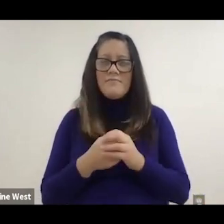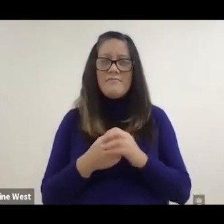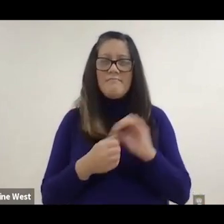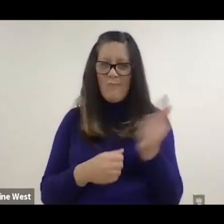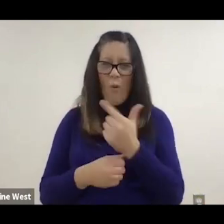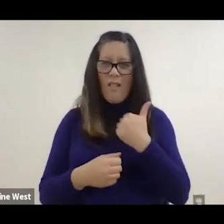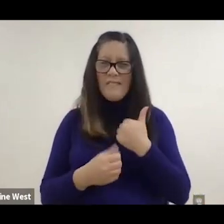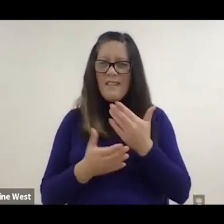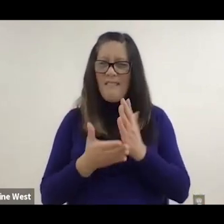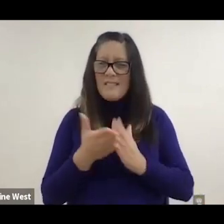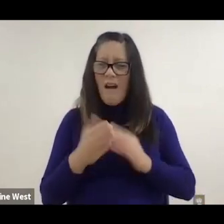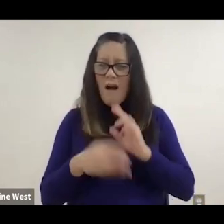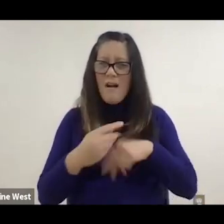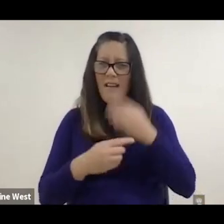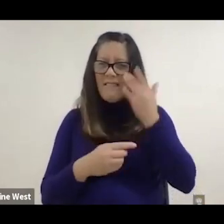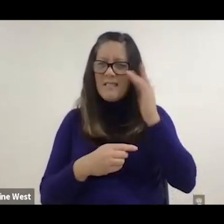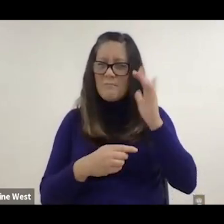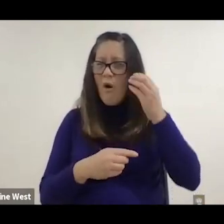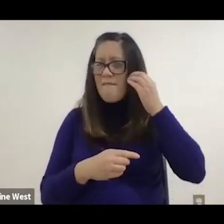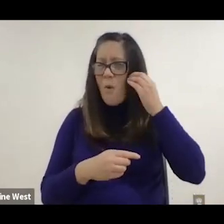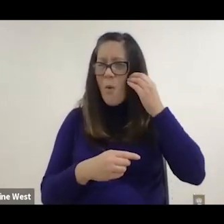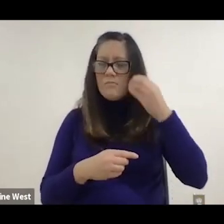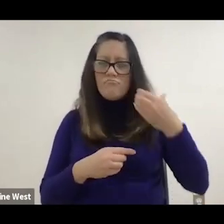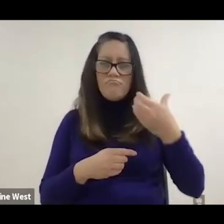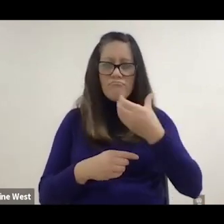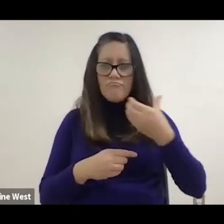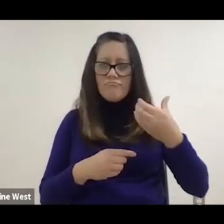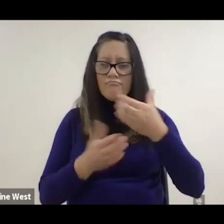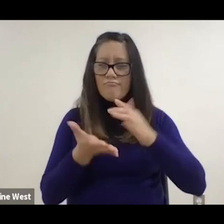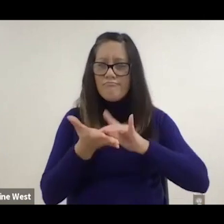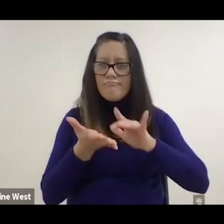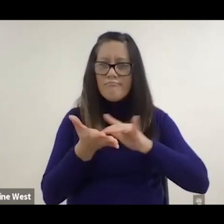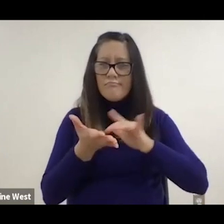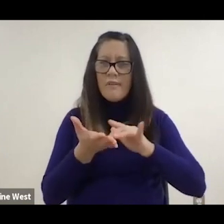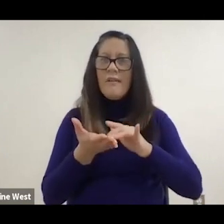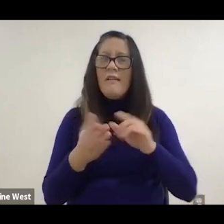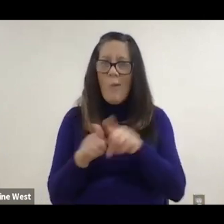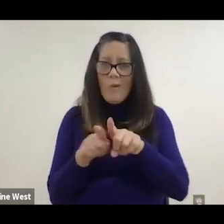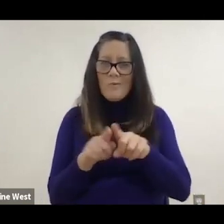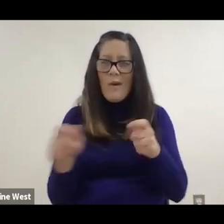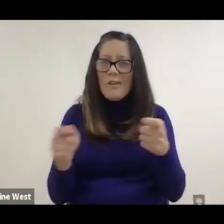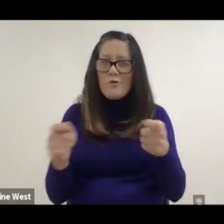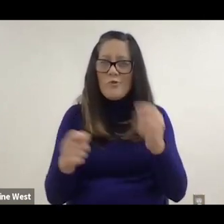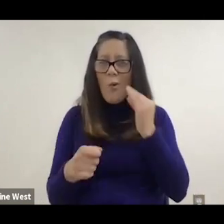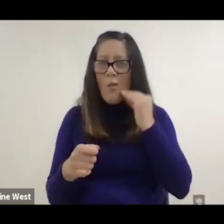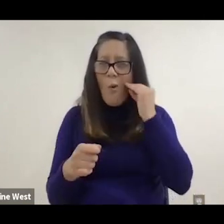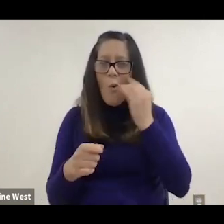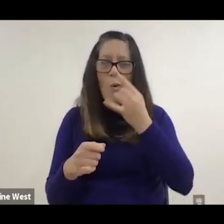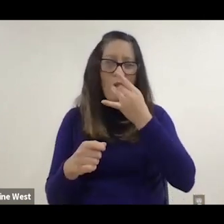carry out some kind of smartphone technology, other smart, and now a lot more smart